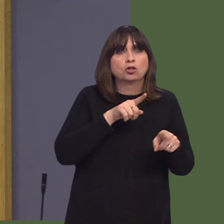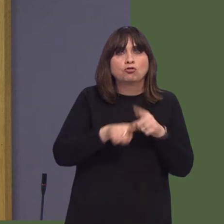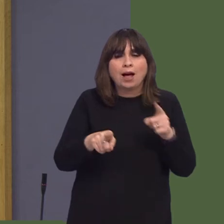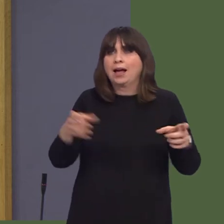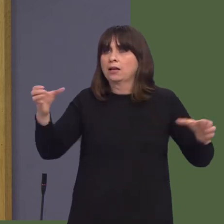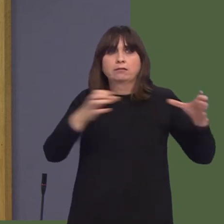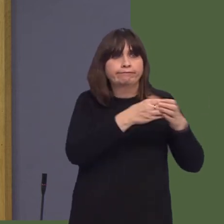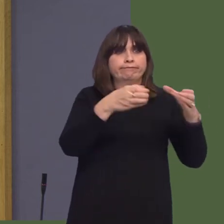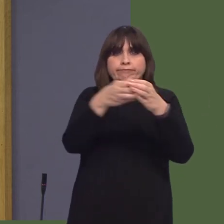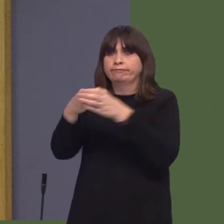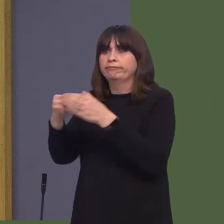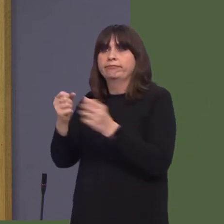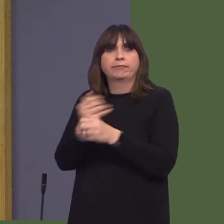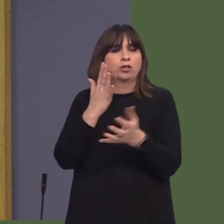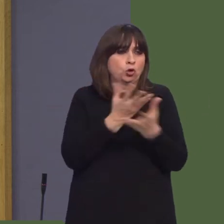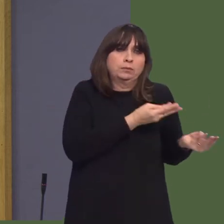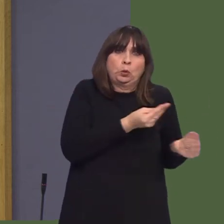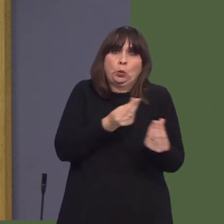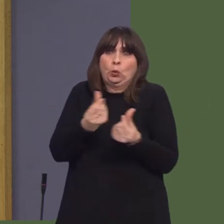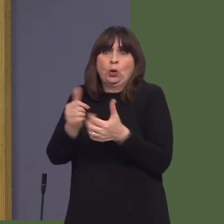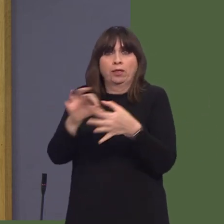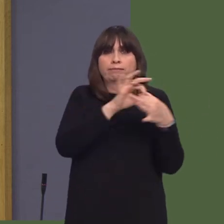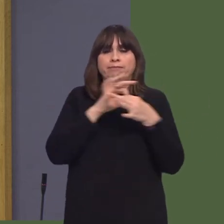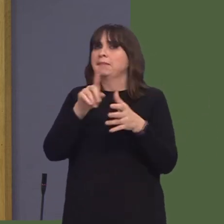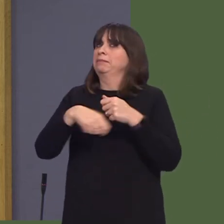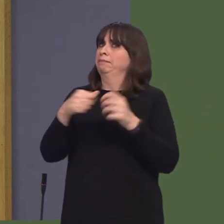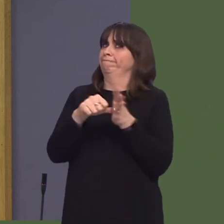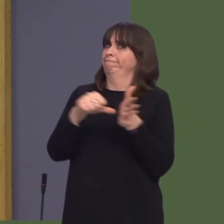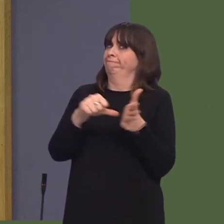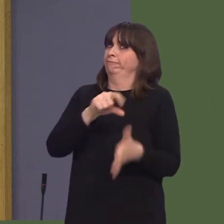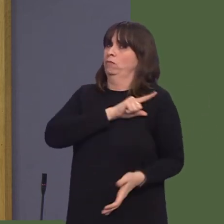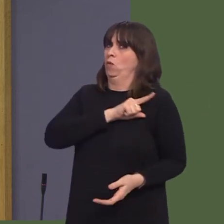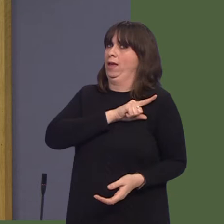progress. [Interruption.] I'm sorry, we have had 12 months of reasonableness, and nothing has been delivered.